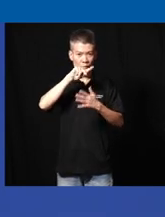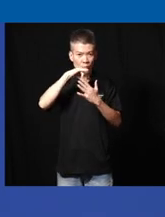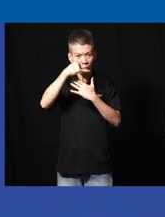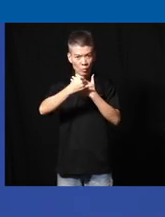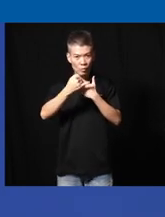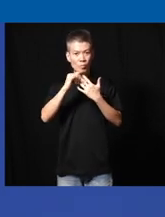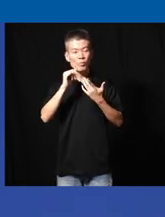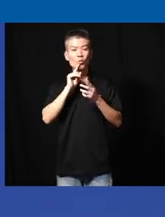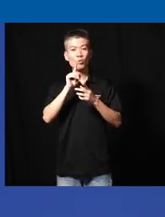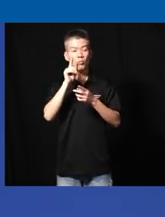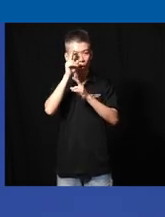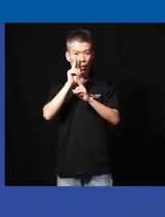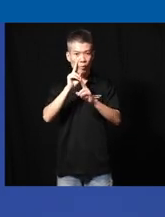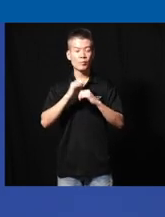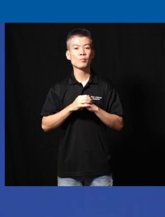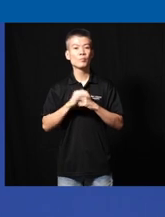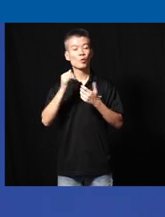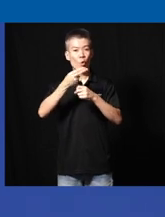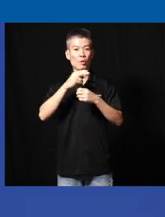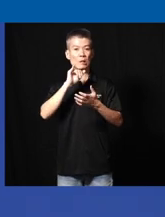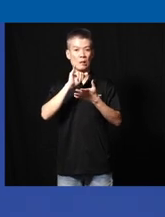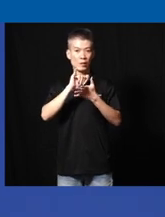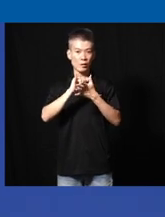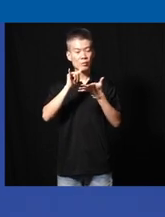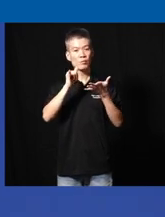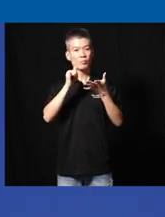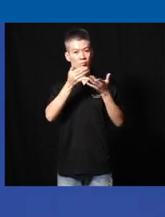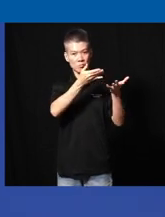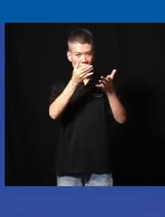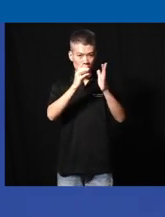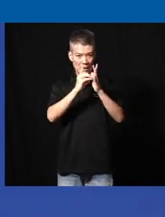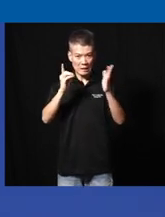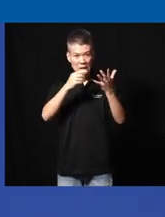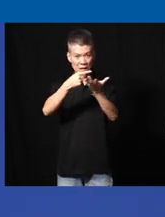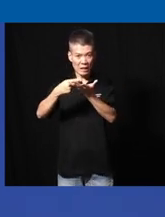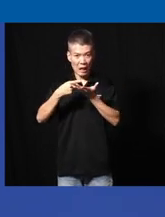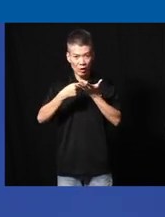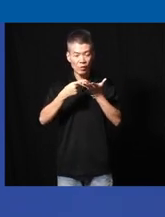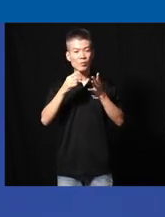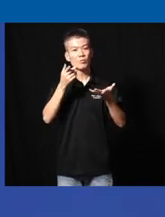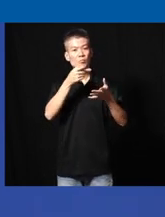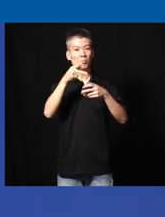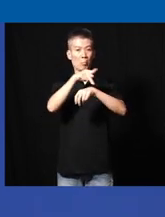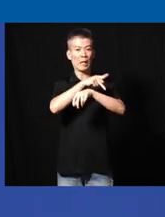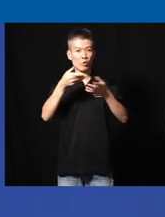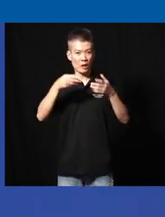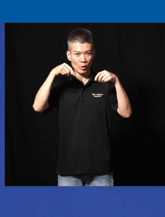really honored to host Host this uh distinguished U discussion this distinguished panel here today